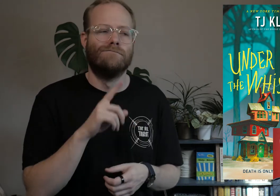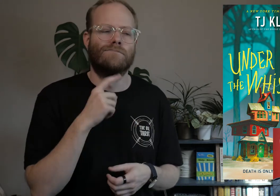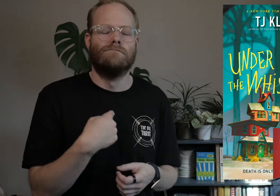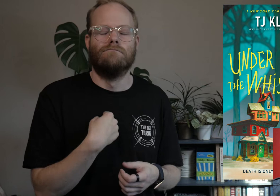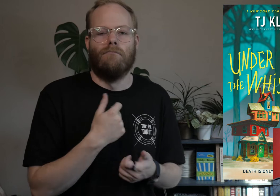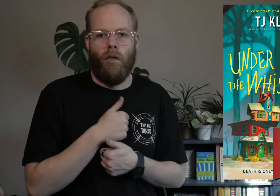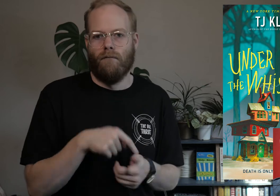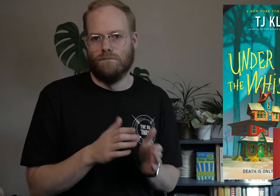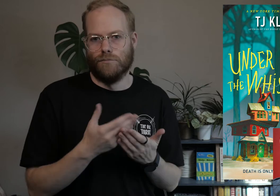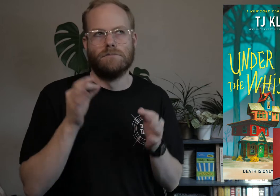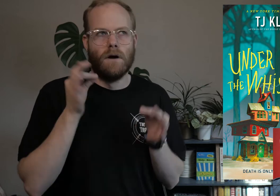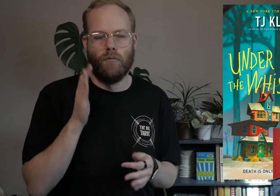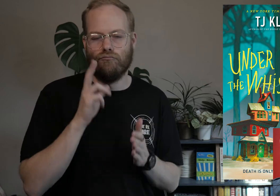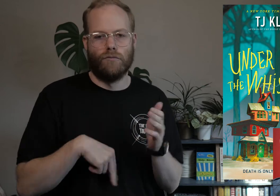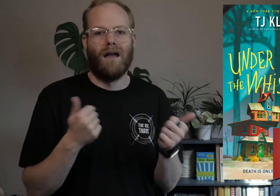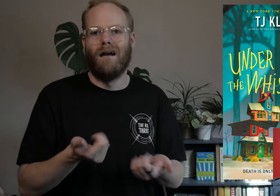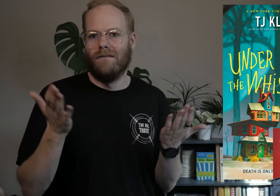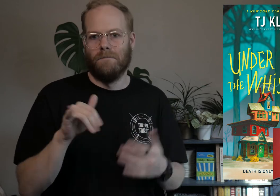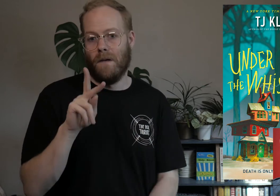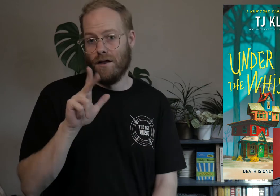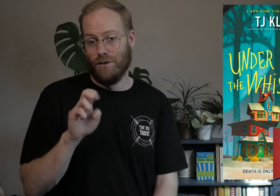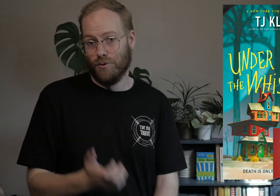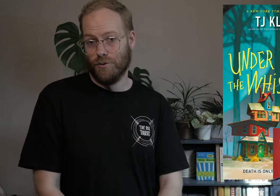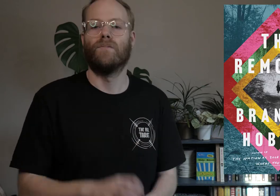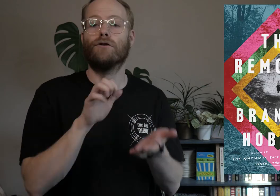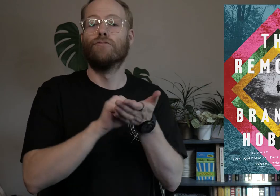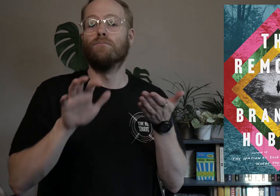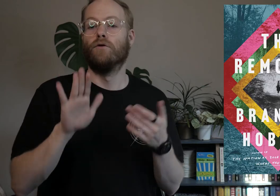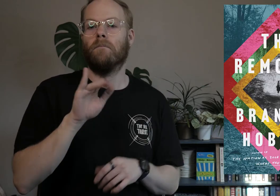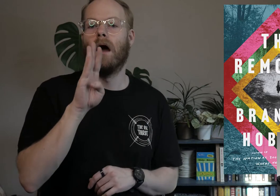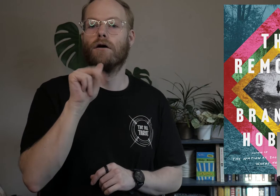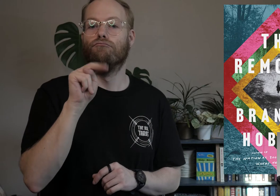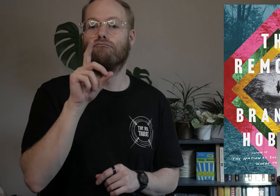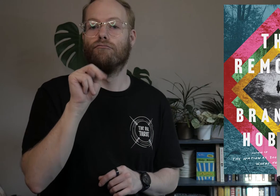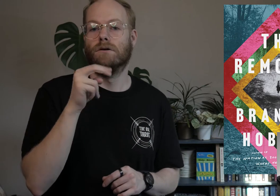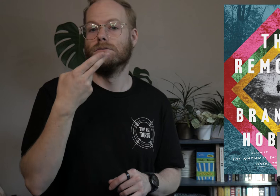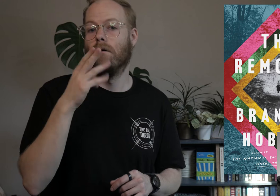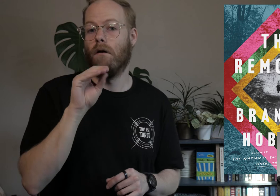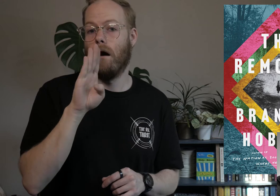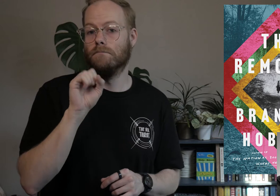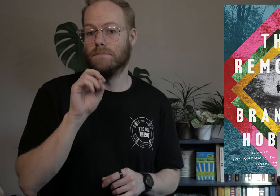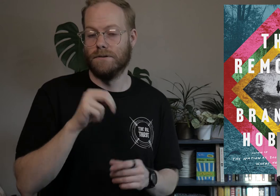I loved this book, and definitely will read anything by Klune. The Removed by Brandon Hobson.